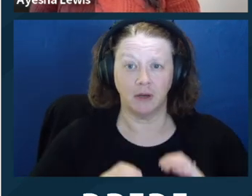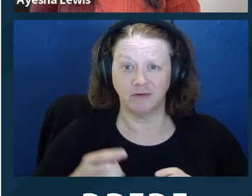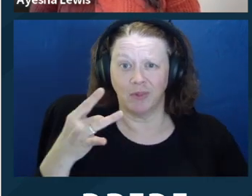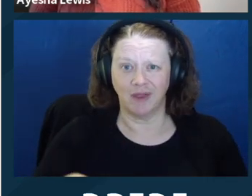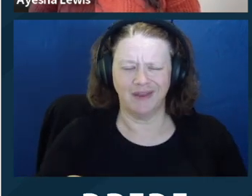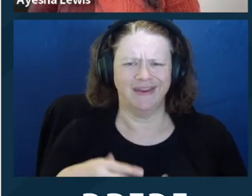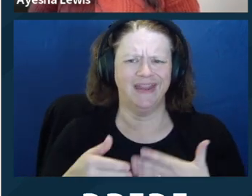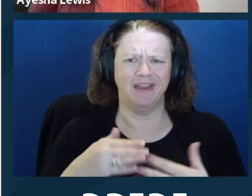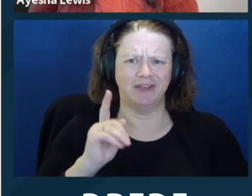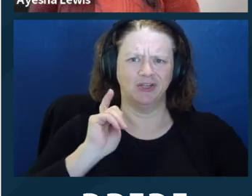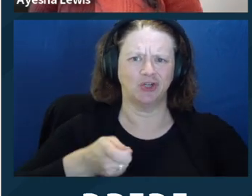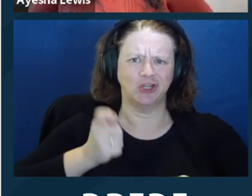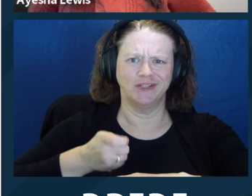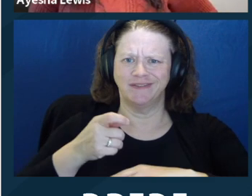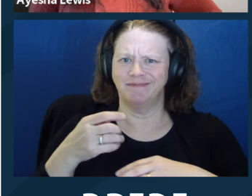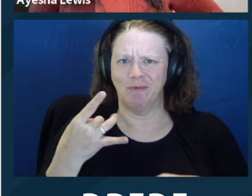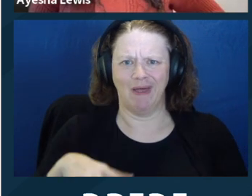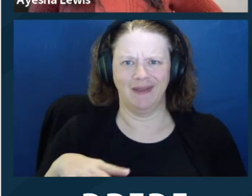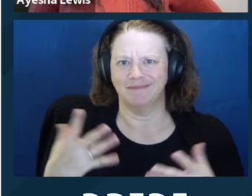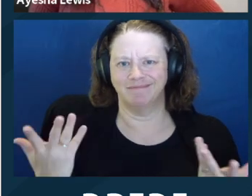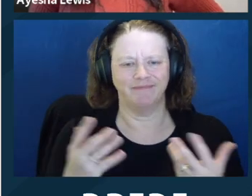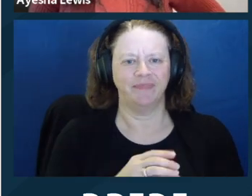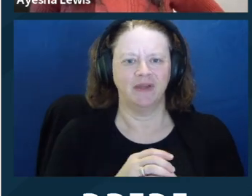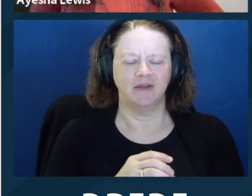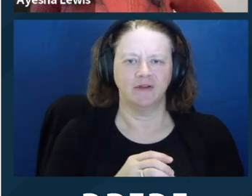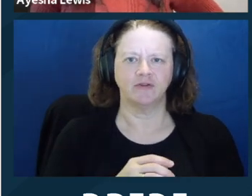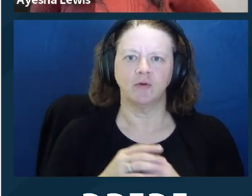general. It's also beneficial, like we said, for people